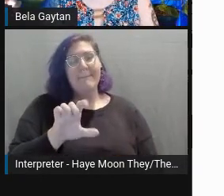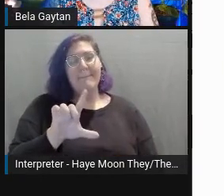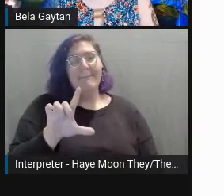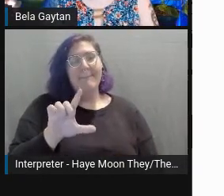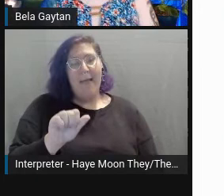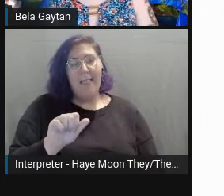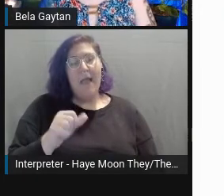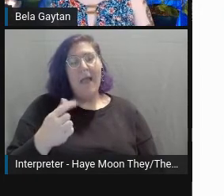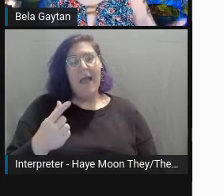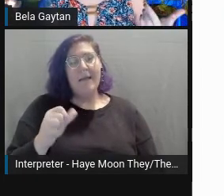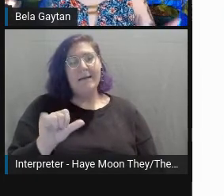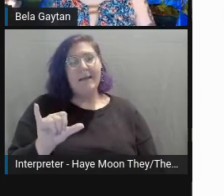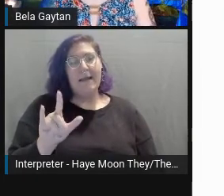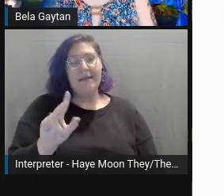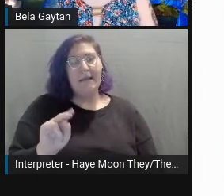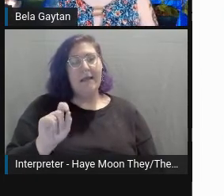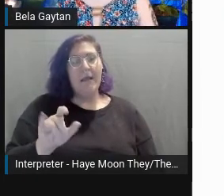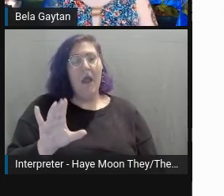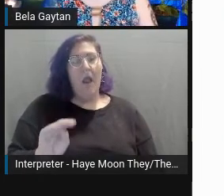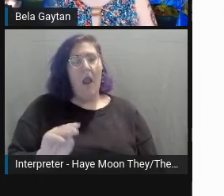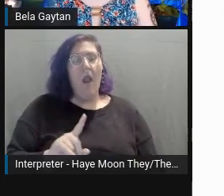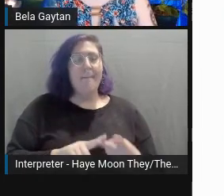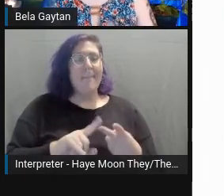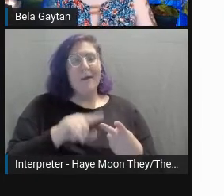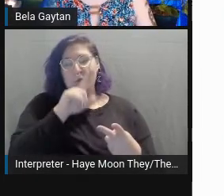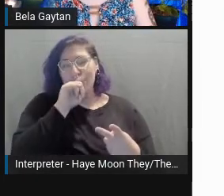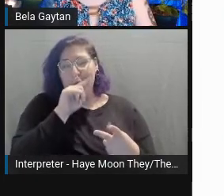My handles on Twitter, LinkedIn, Instagram,